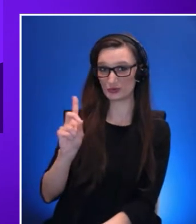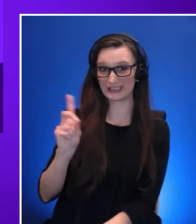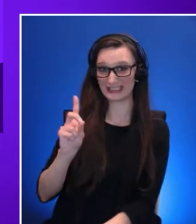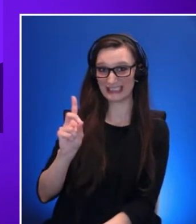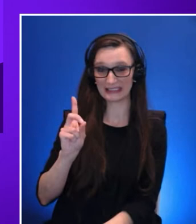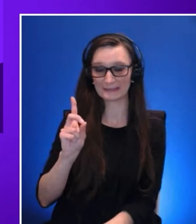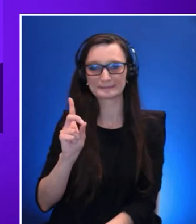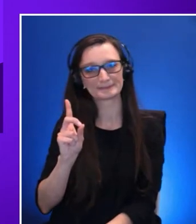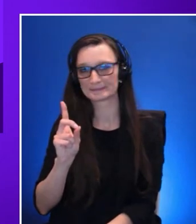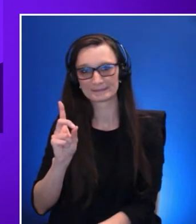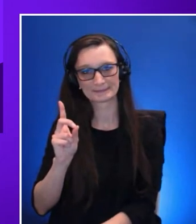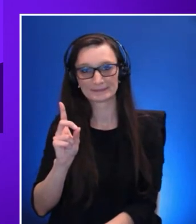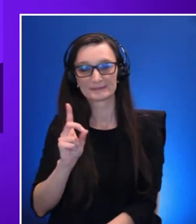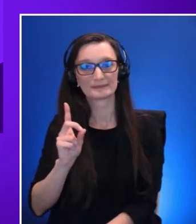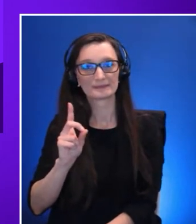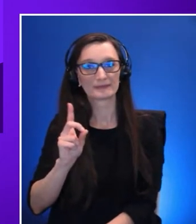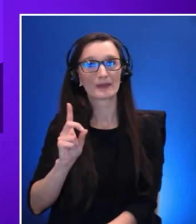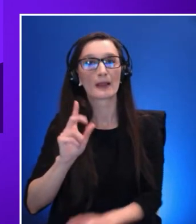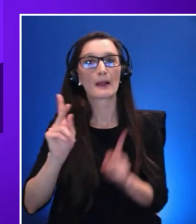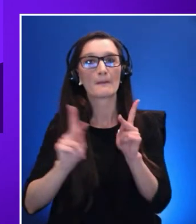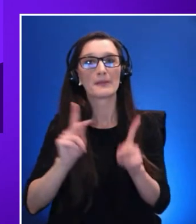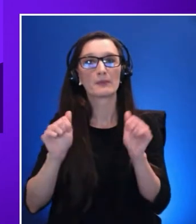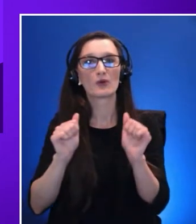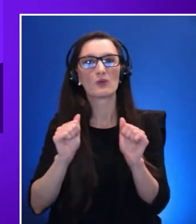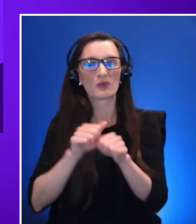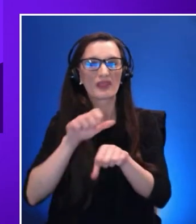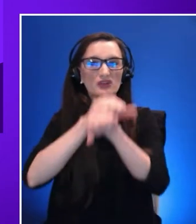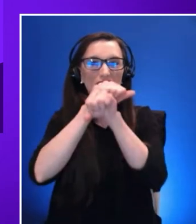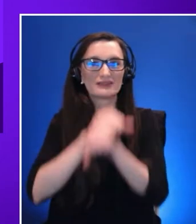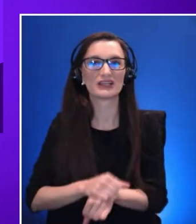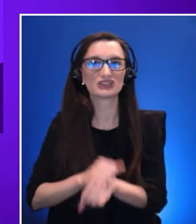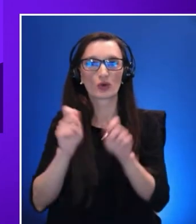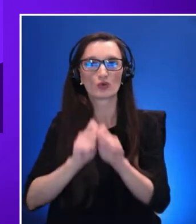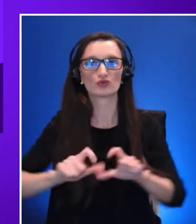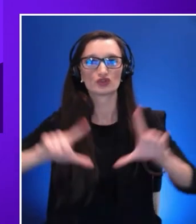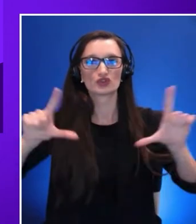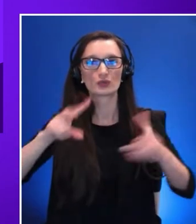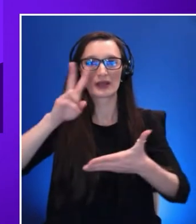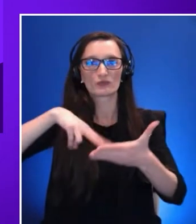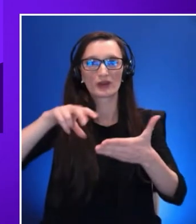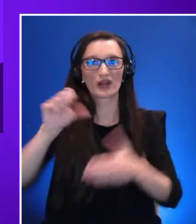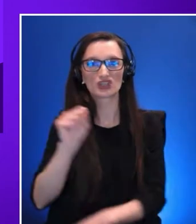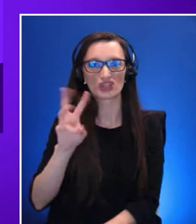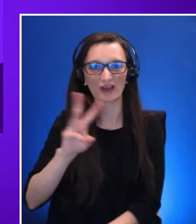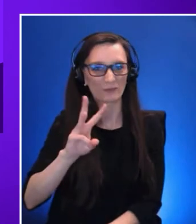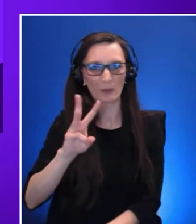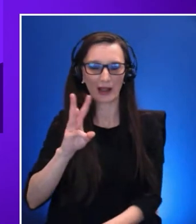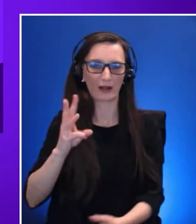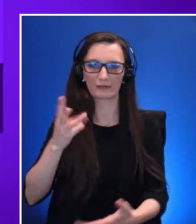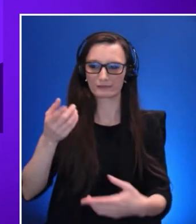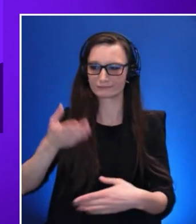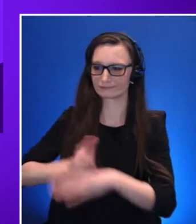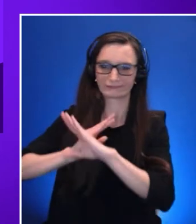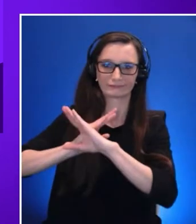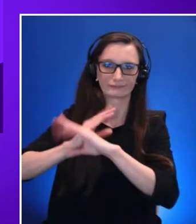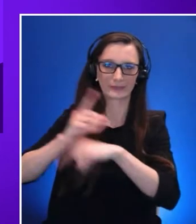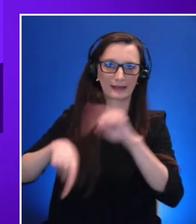screen reader software. Lack of accessibility led to friction in this scenario I think that most